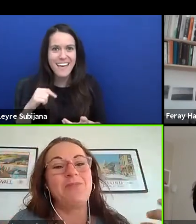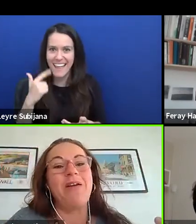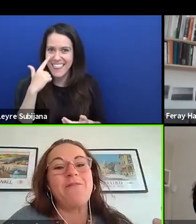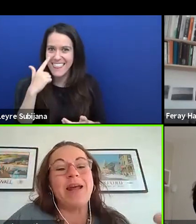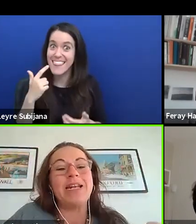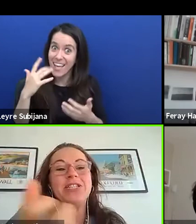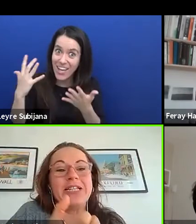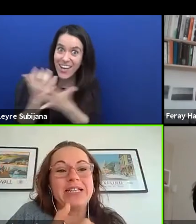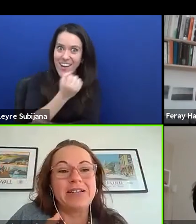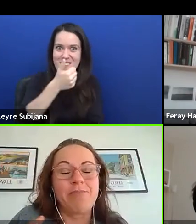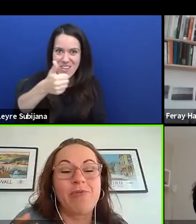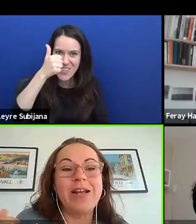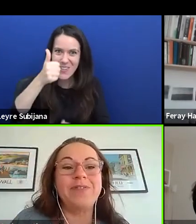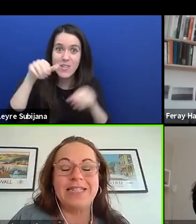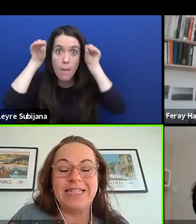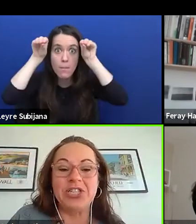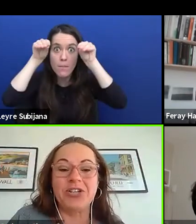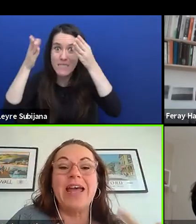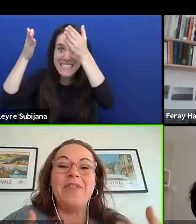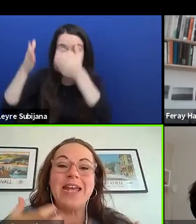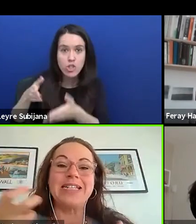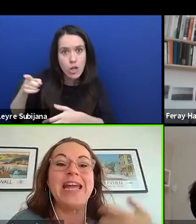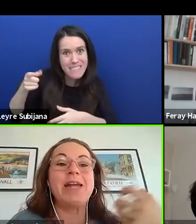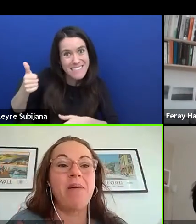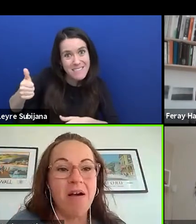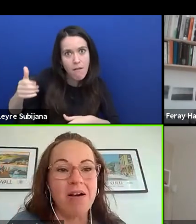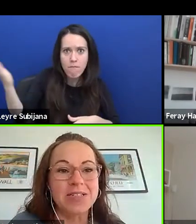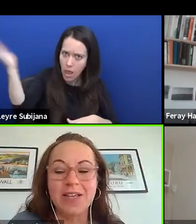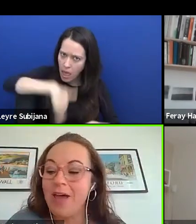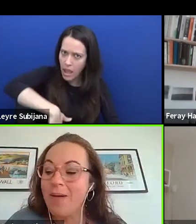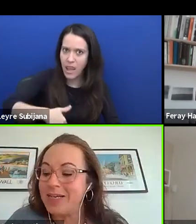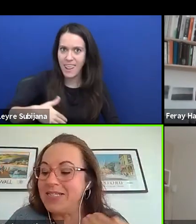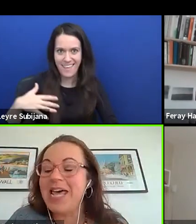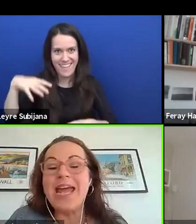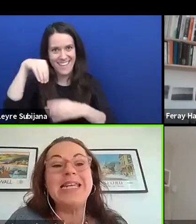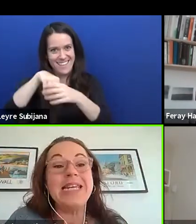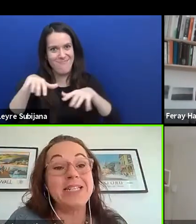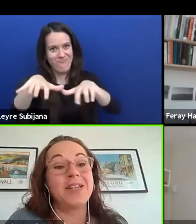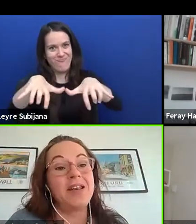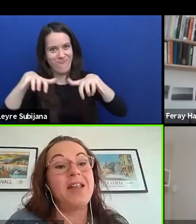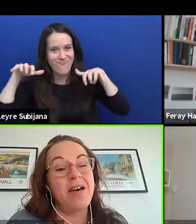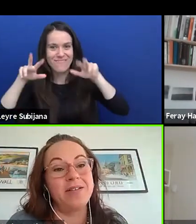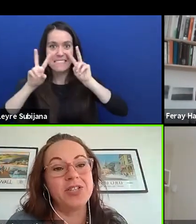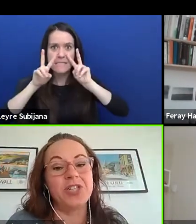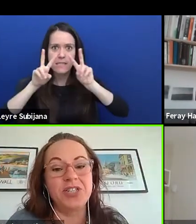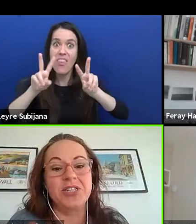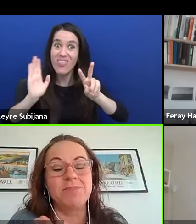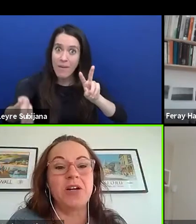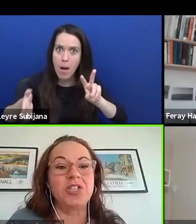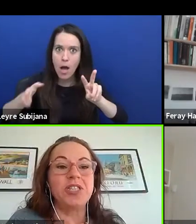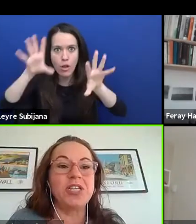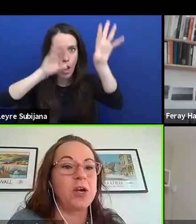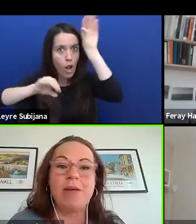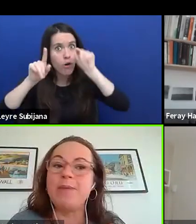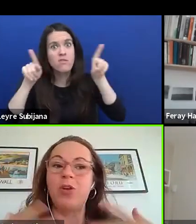is where I've managed to bring the teacher in. And they take part because they need to learn just as much as the young people